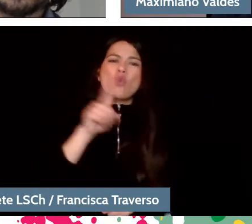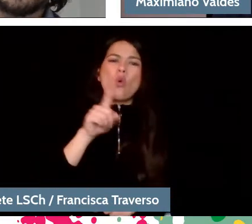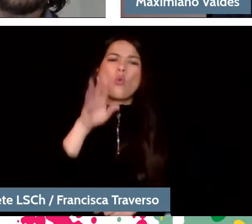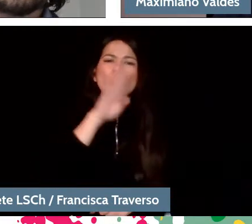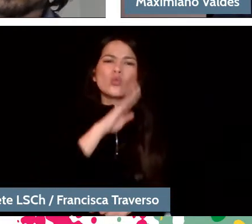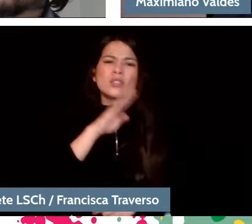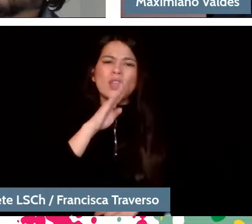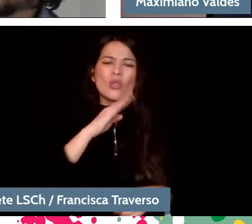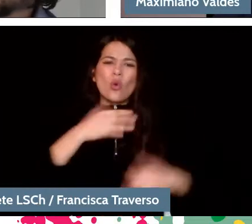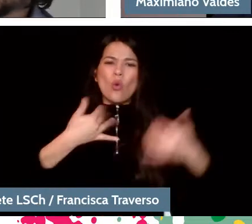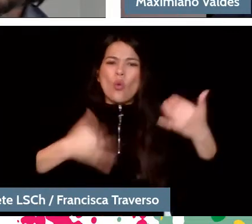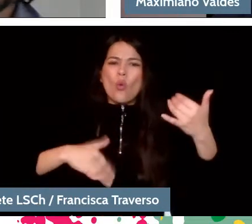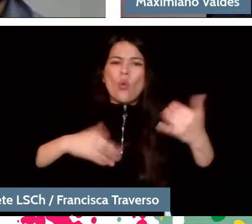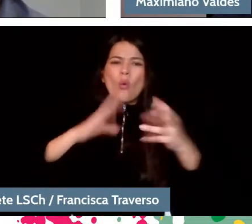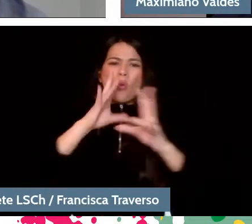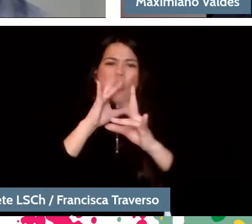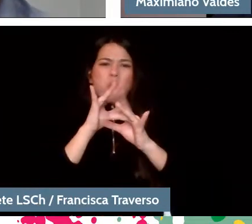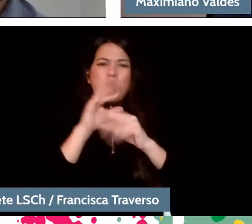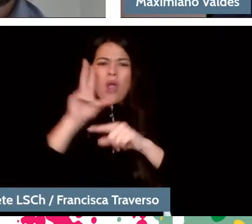what elements are relevant to you?